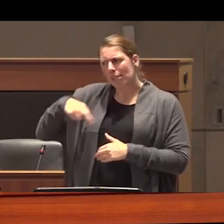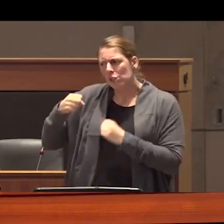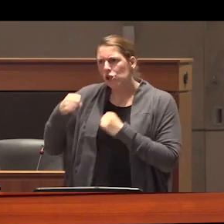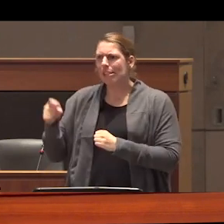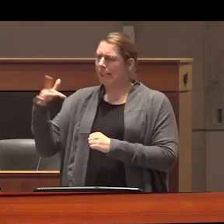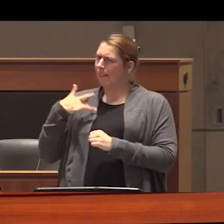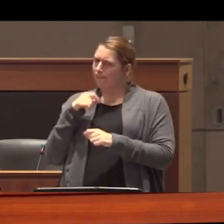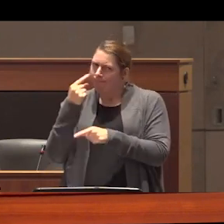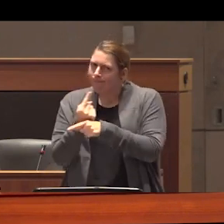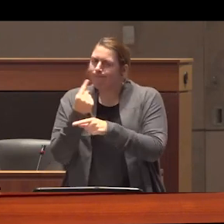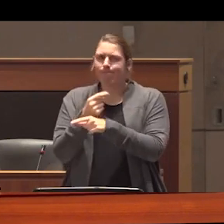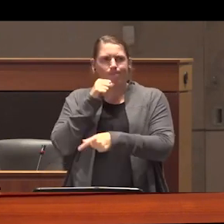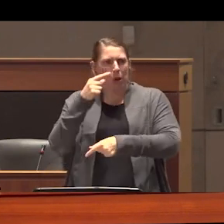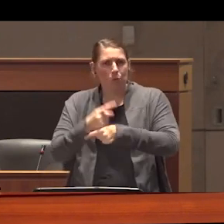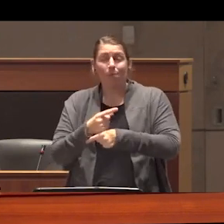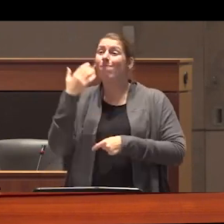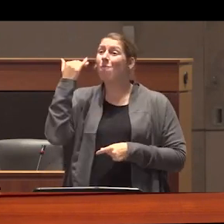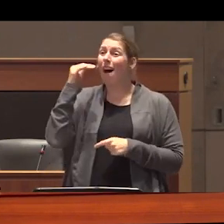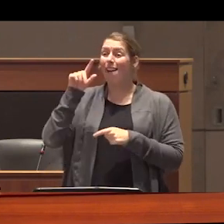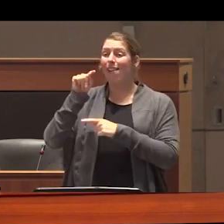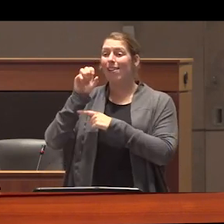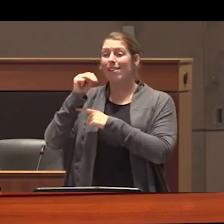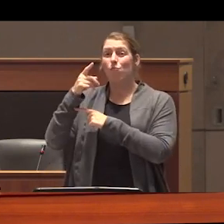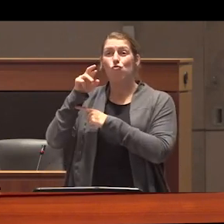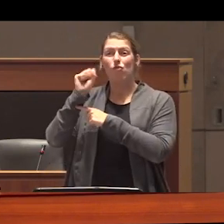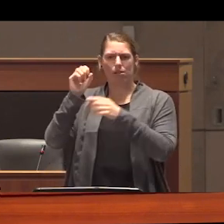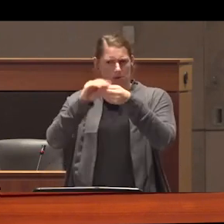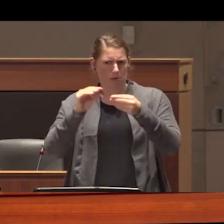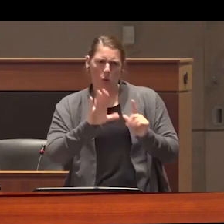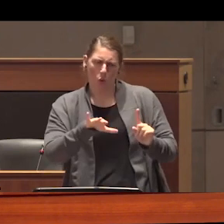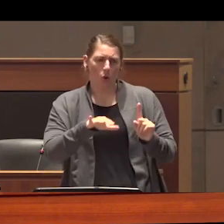movement because Temperance activists were vocal about alcohol being a cause of sin and